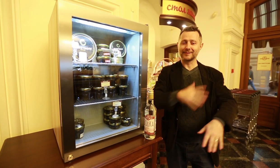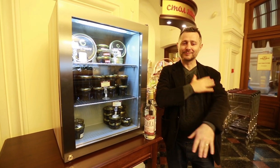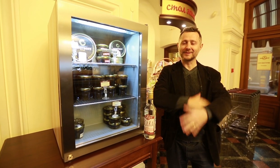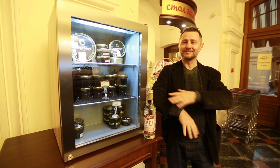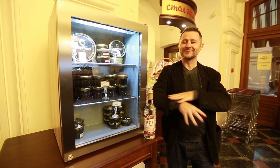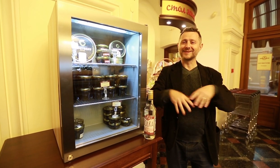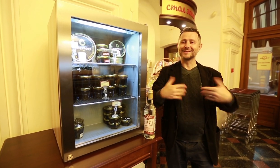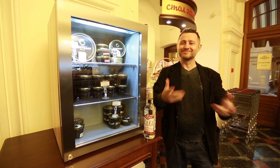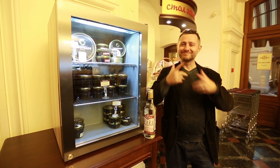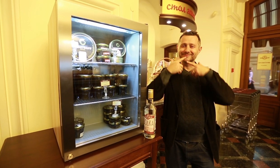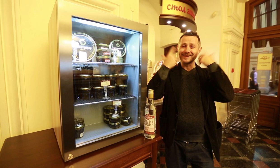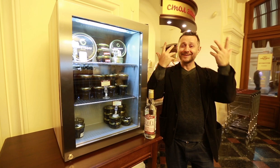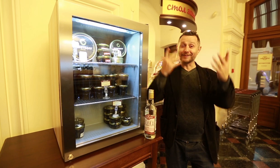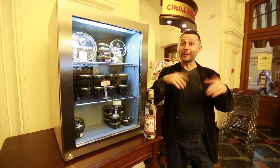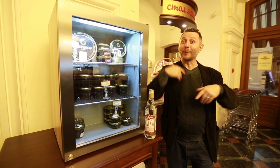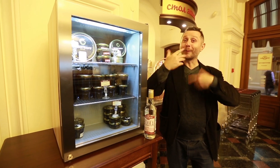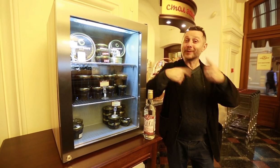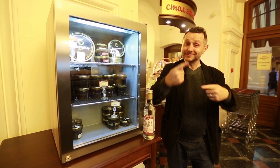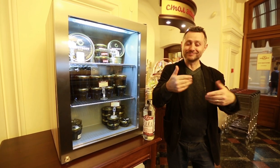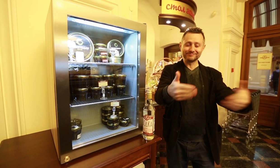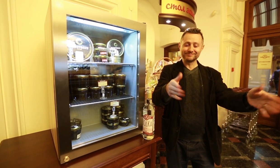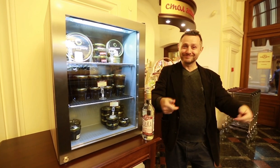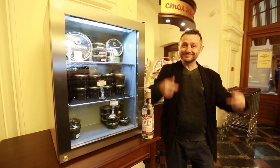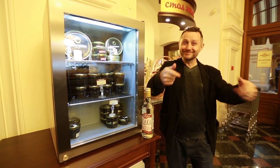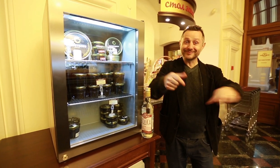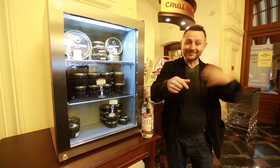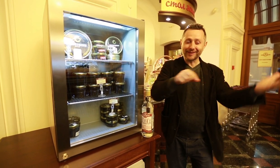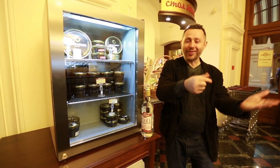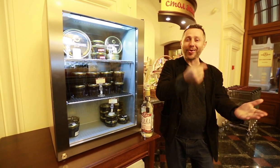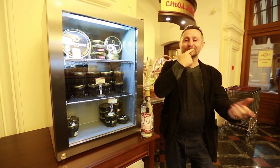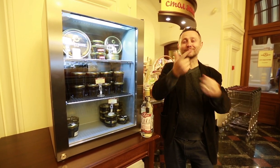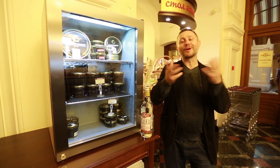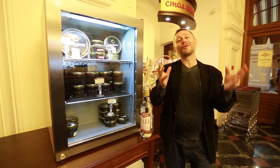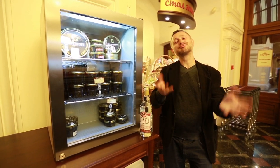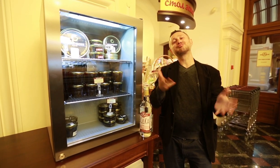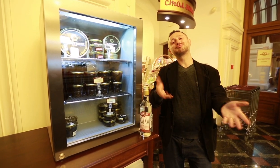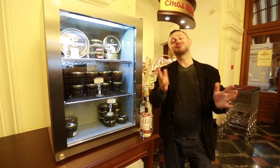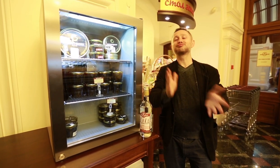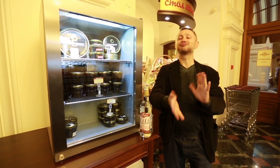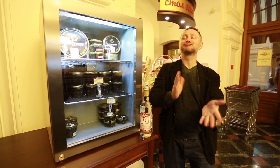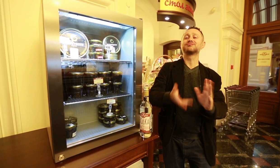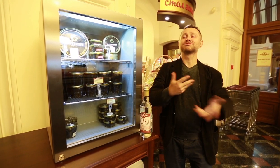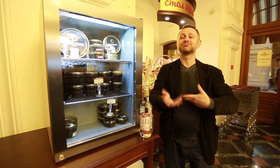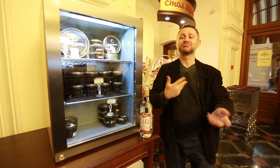make you smile. This is followed up with opening a box of chocolate, taking a bite,